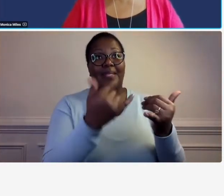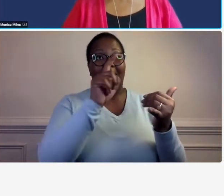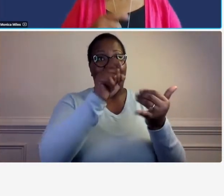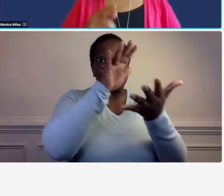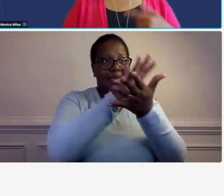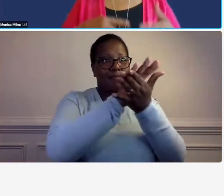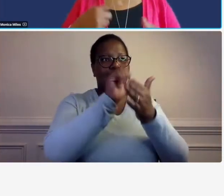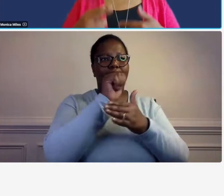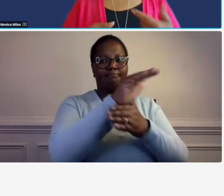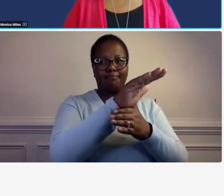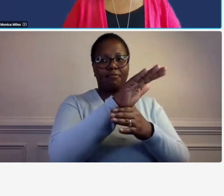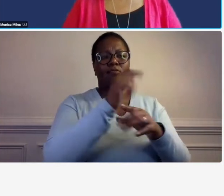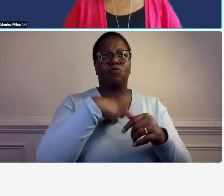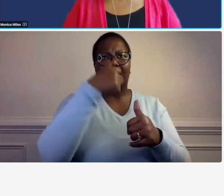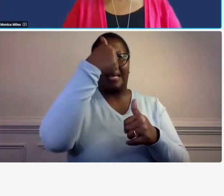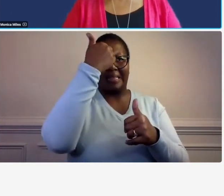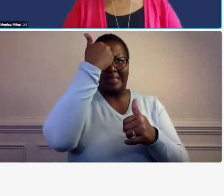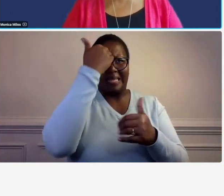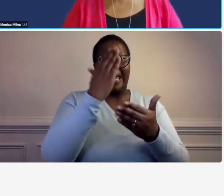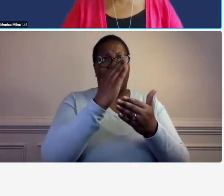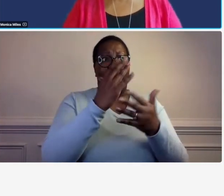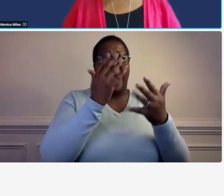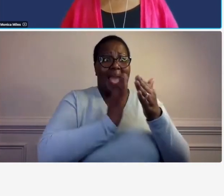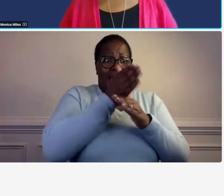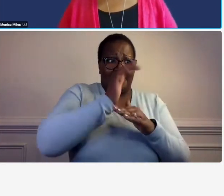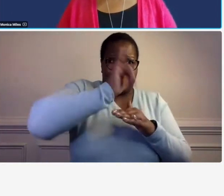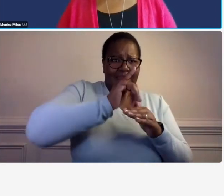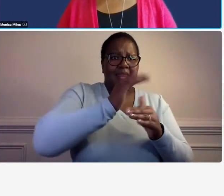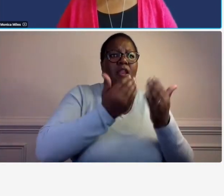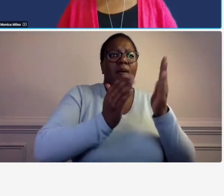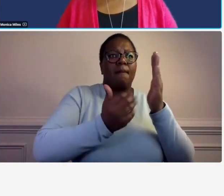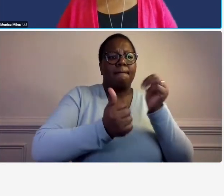and i think the other ones were updated after that that point but you know amendments happen